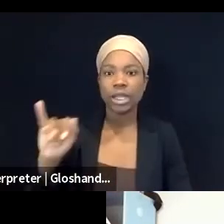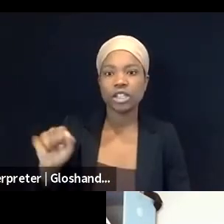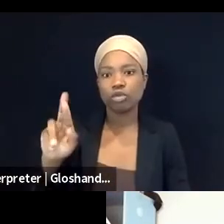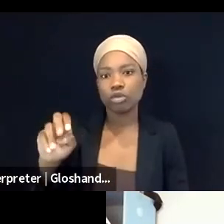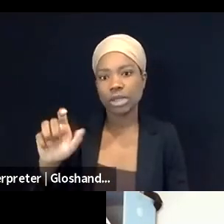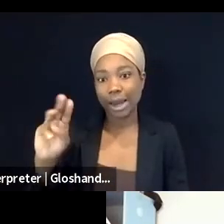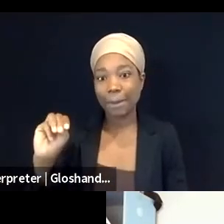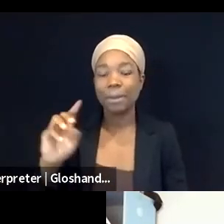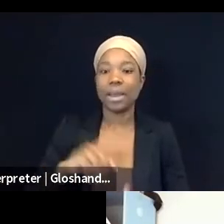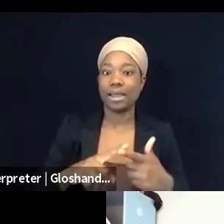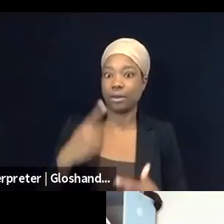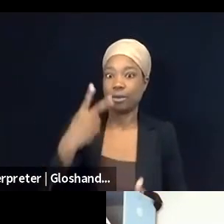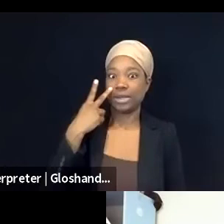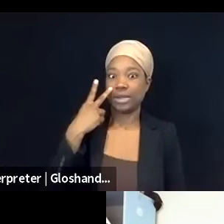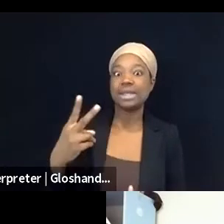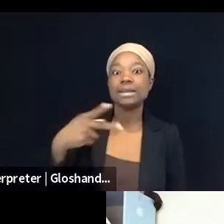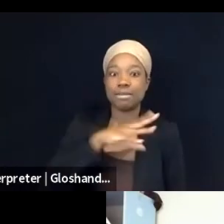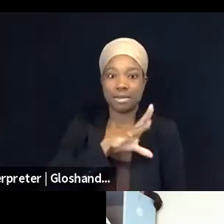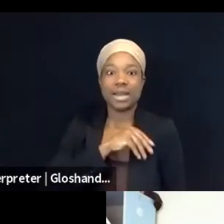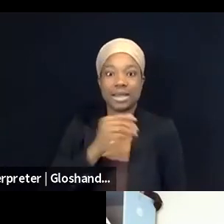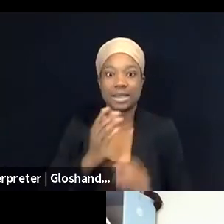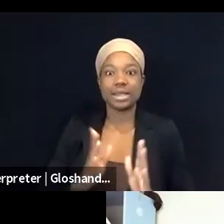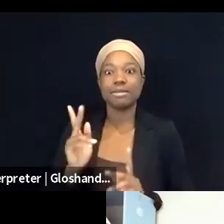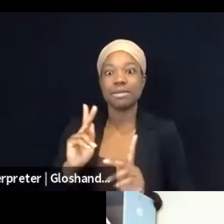in response to these or viewed assaults on Palestinians in Jerusalem.